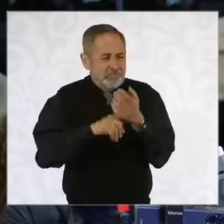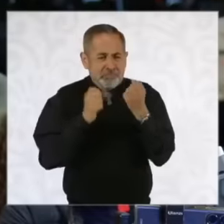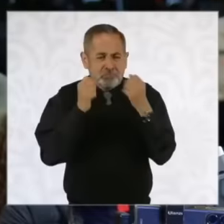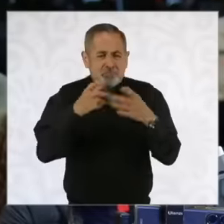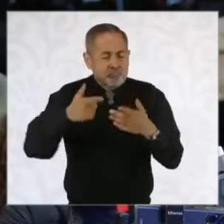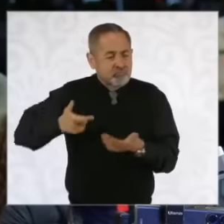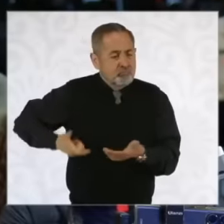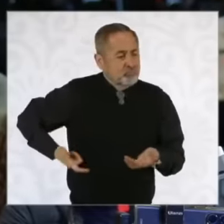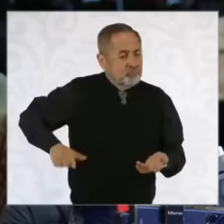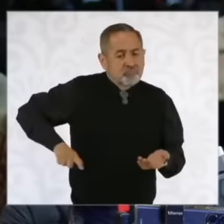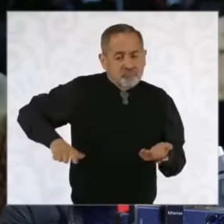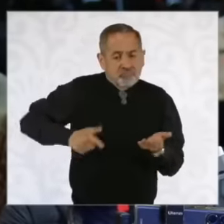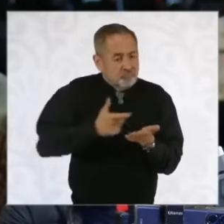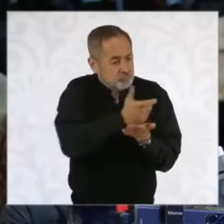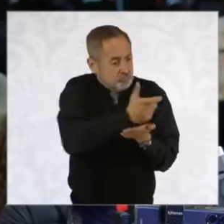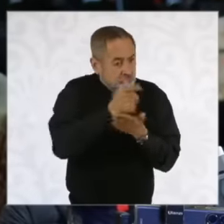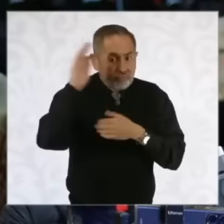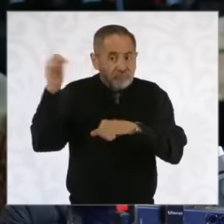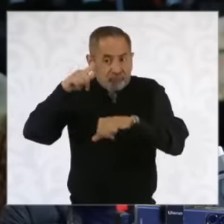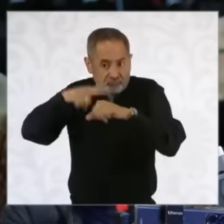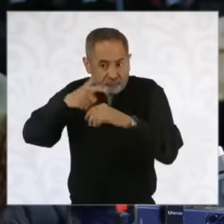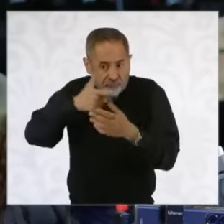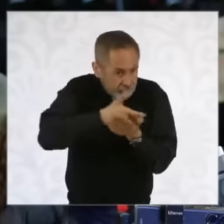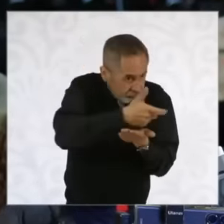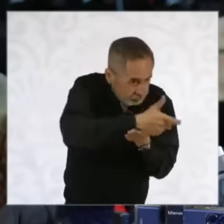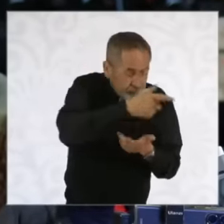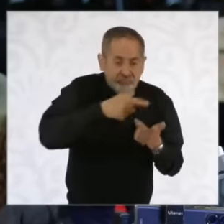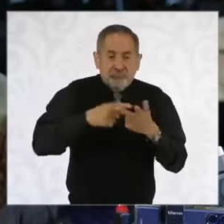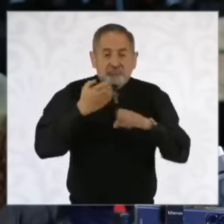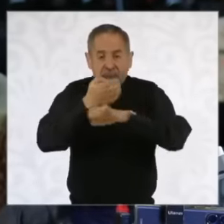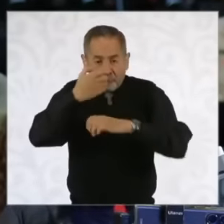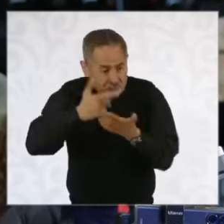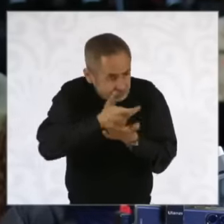from the Federation on behalf of the State. It is known that there are criteria of autonomy and all